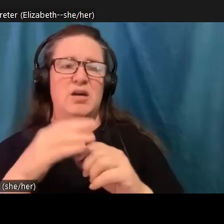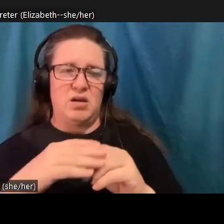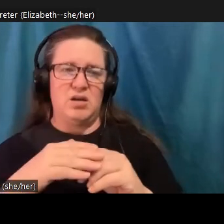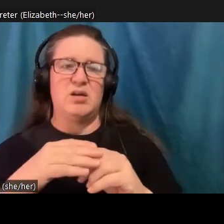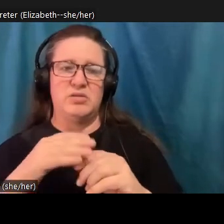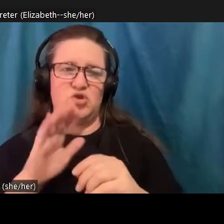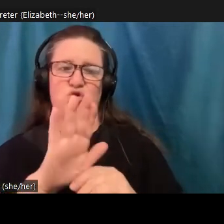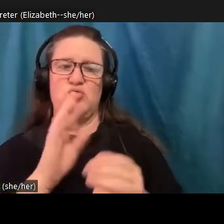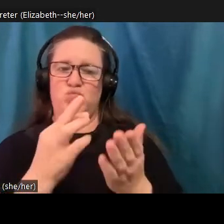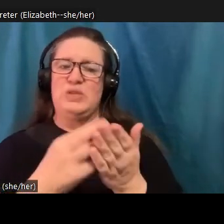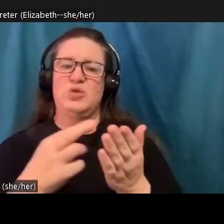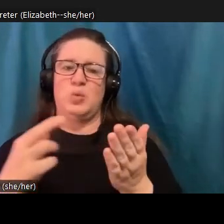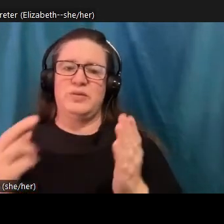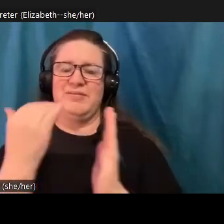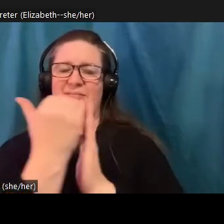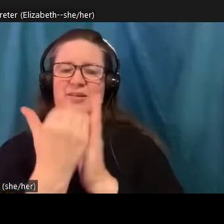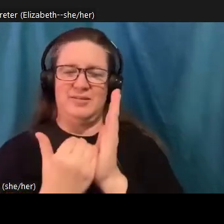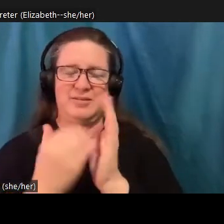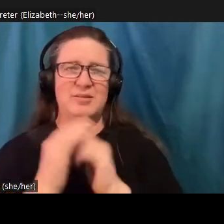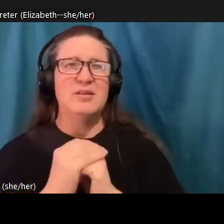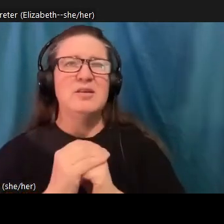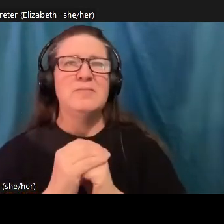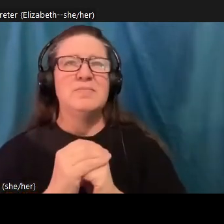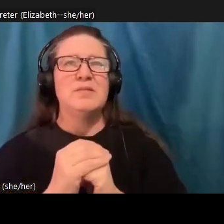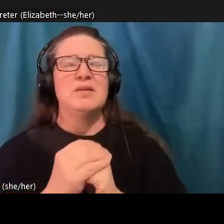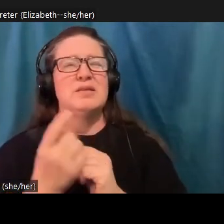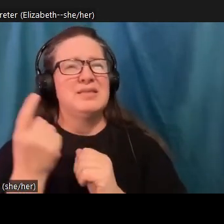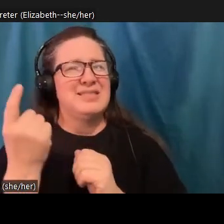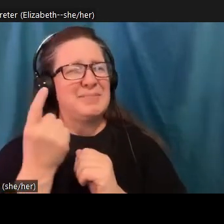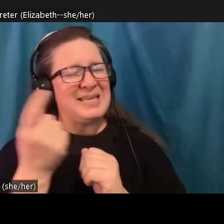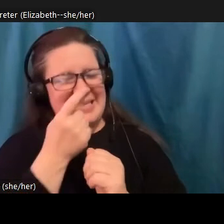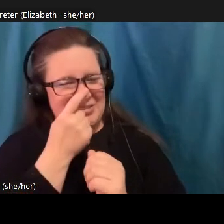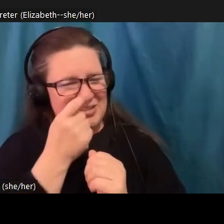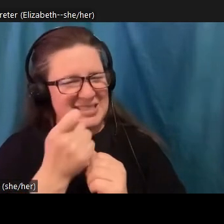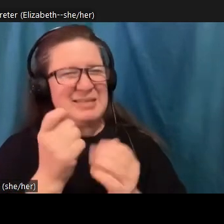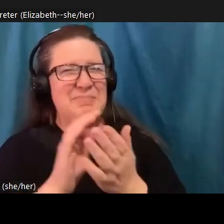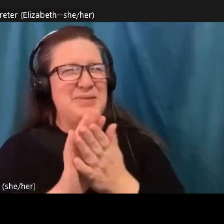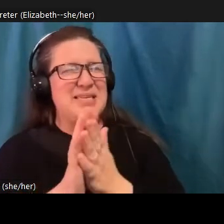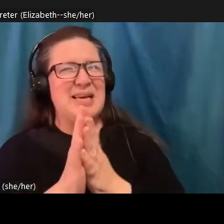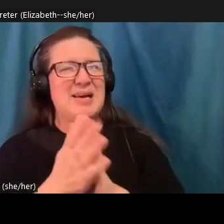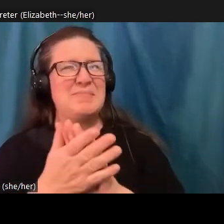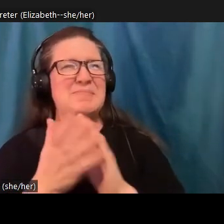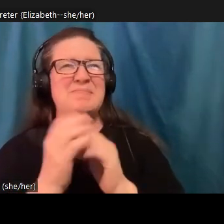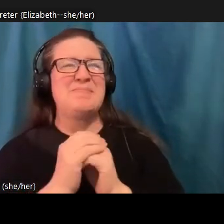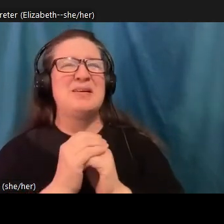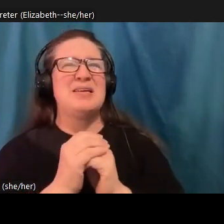interesting, it's really something that has become it has come to the forefront of, of this climate generation. Is this